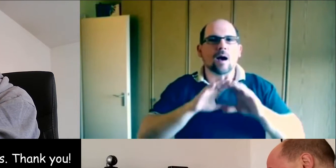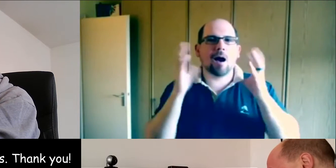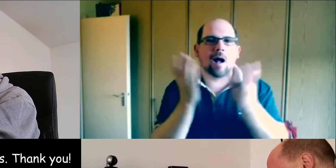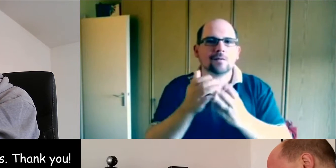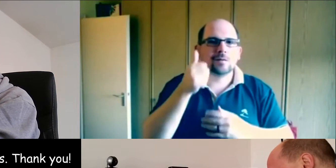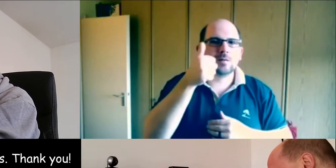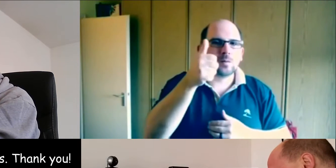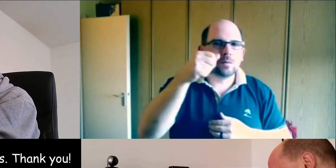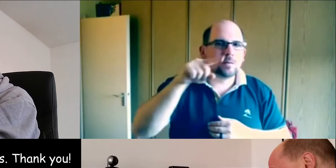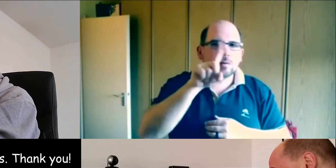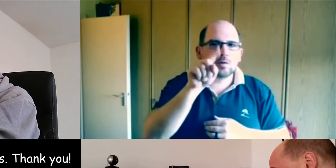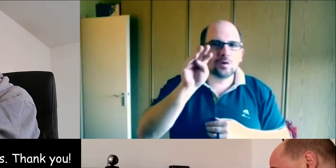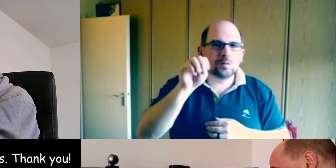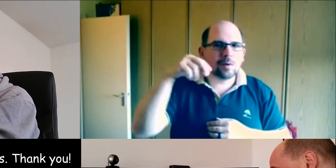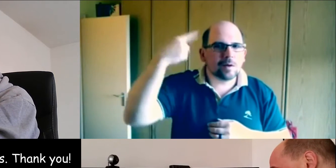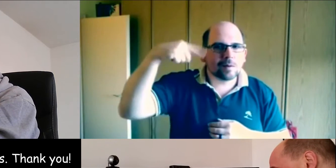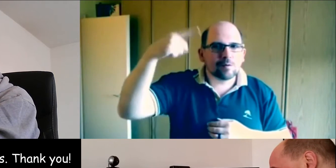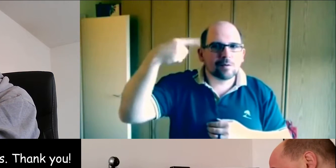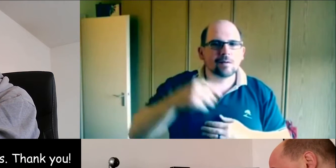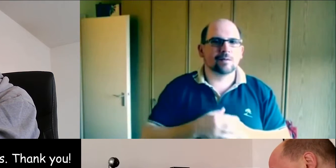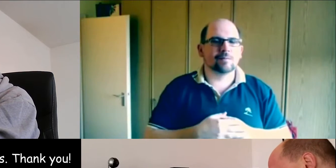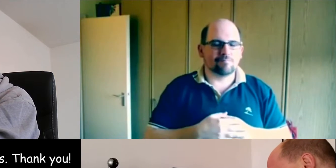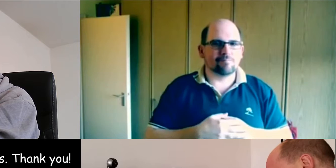Hello Lars, Good Luck to your Birthday